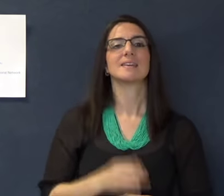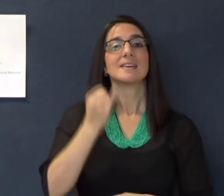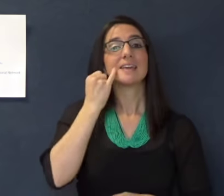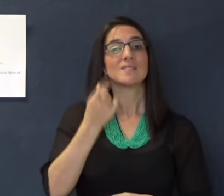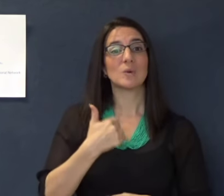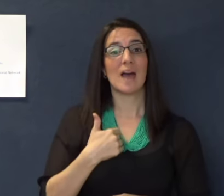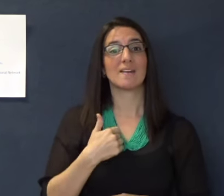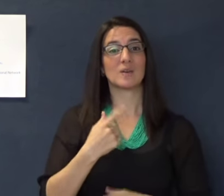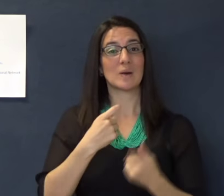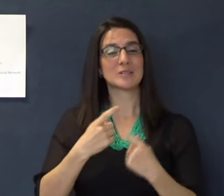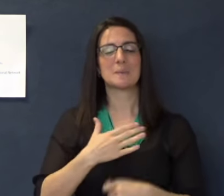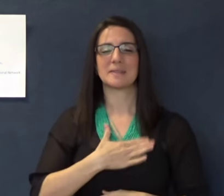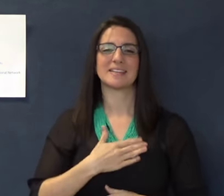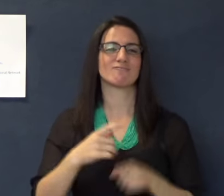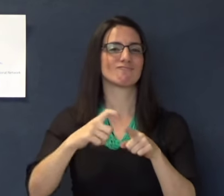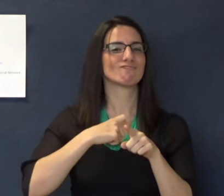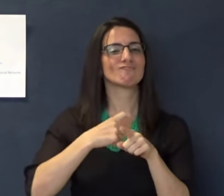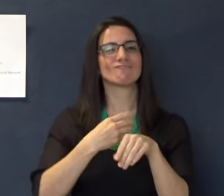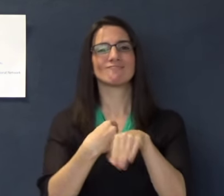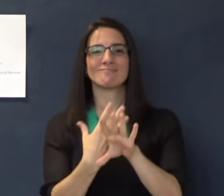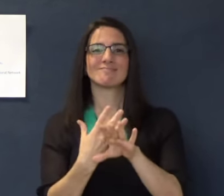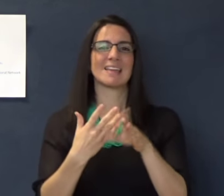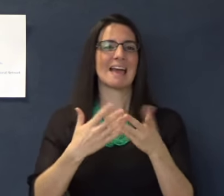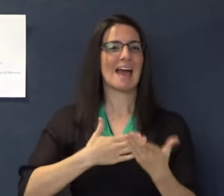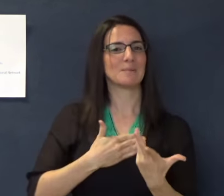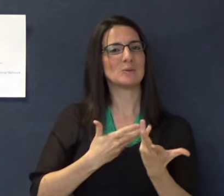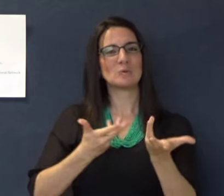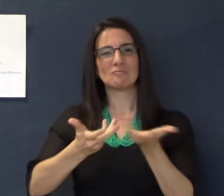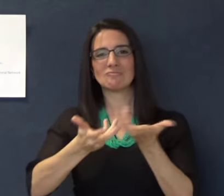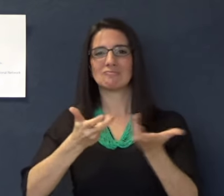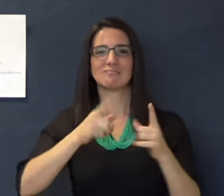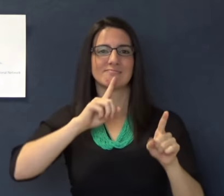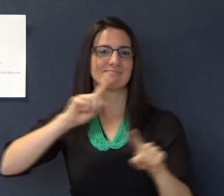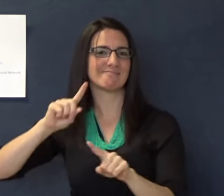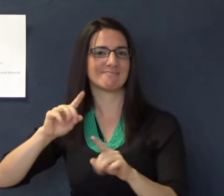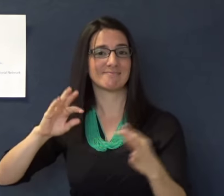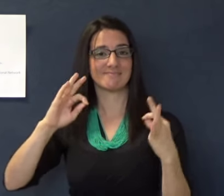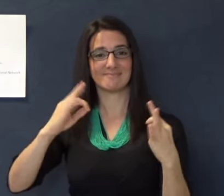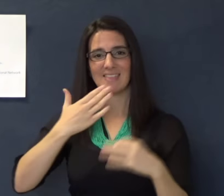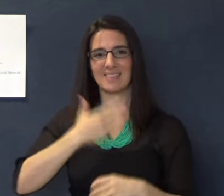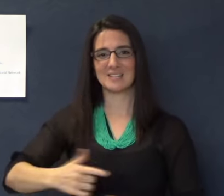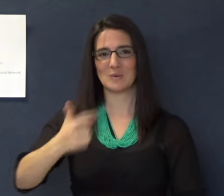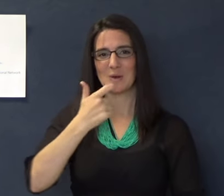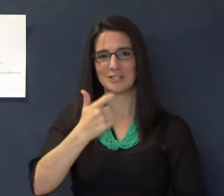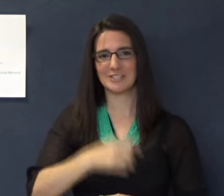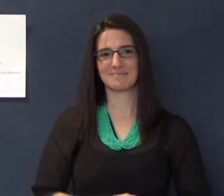If you have questions, please email or call. We are happy to assist.